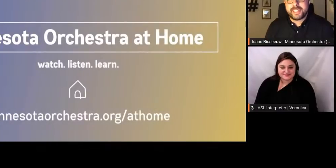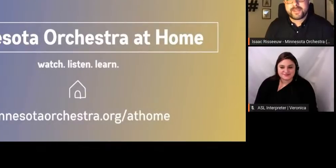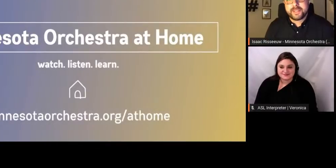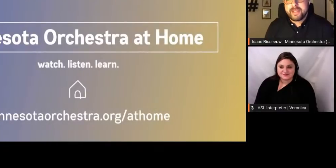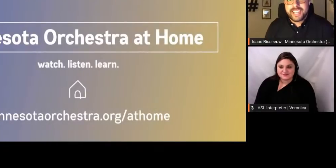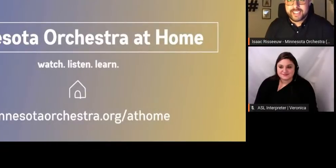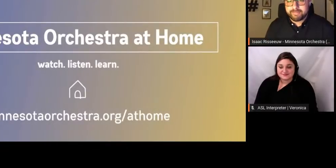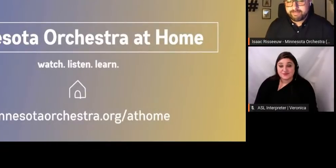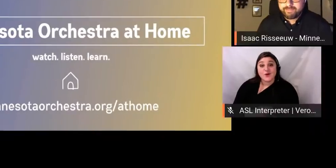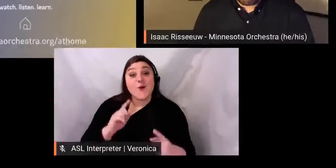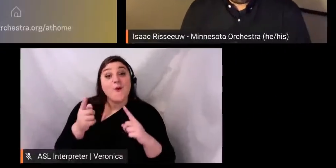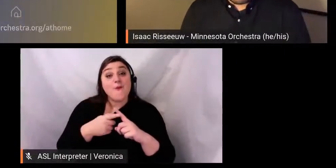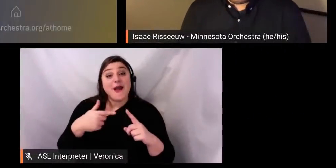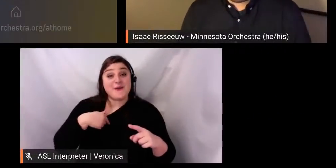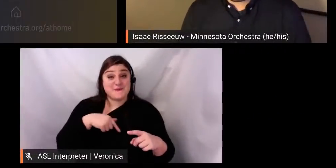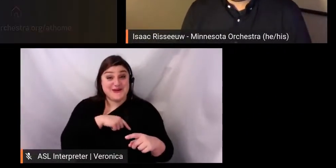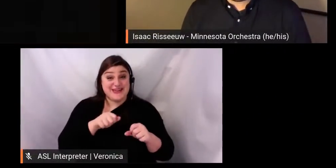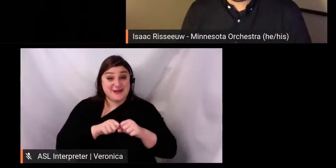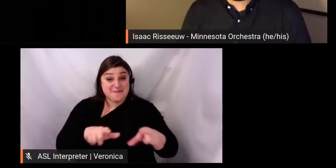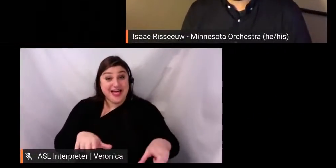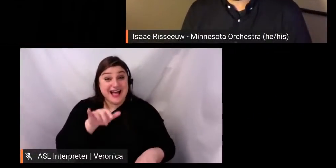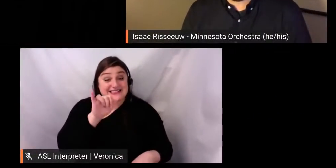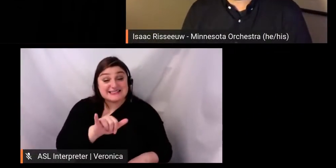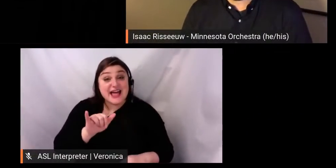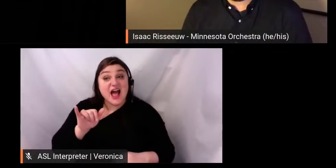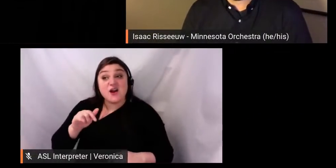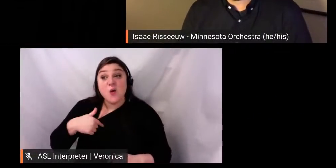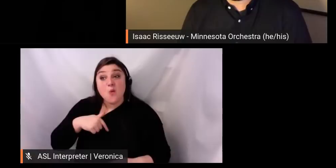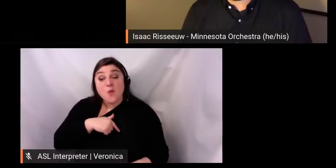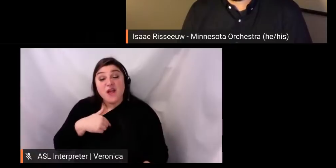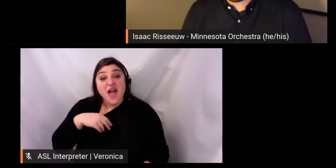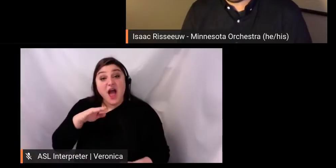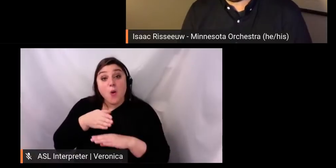The response was immediate. With nearly 250,000 views in the first weekend